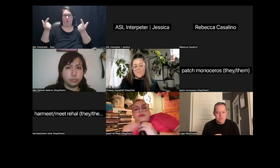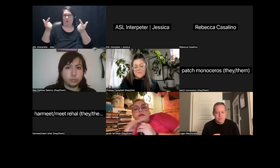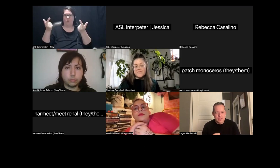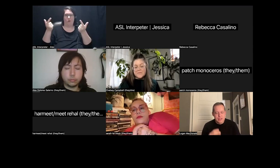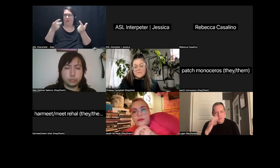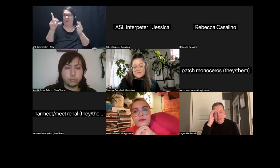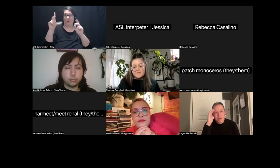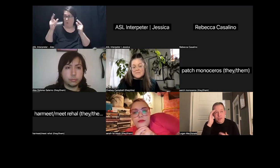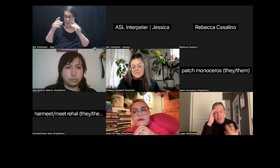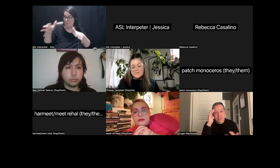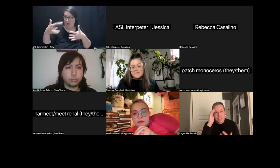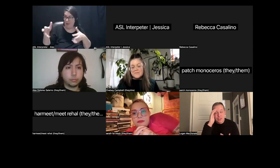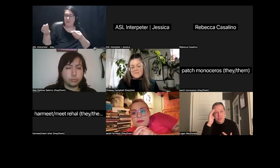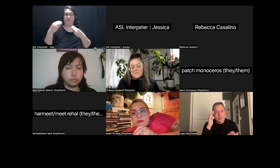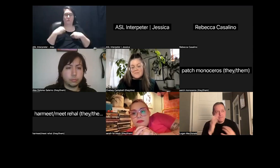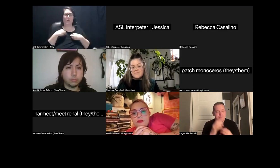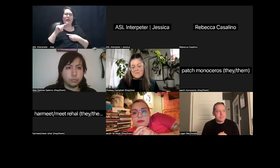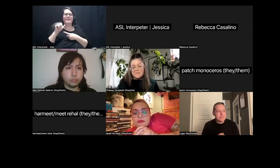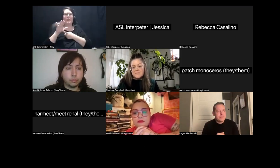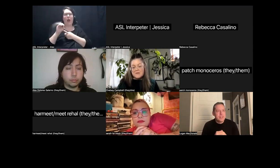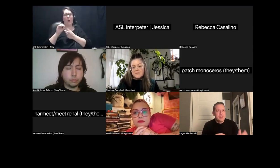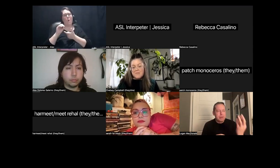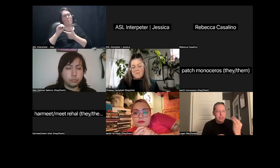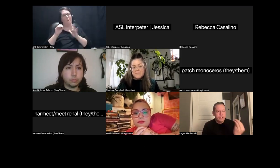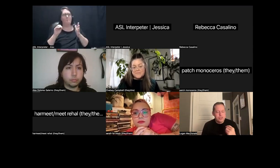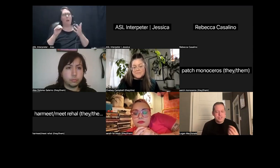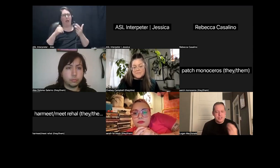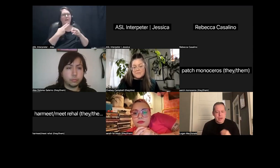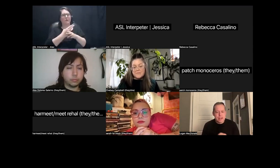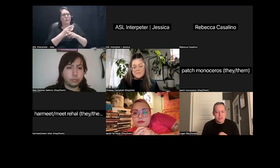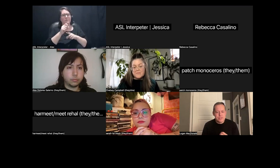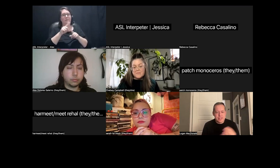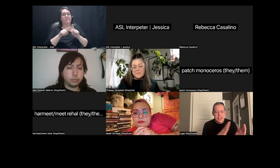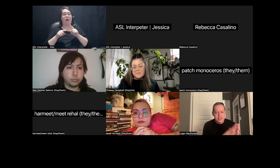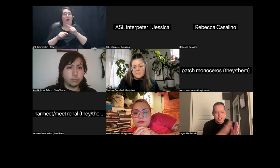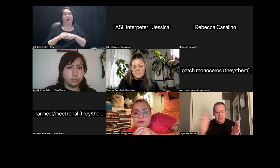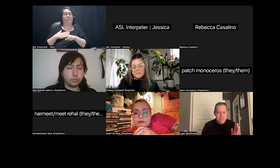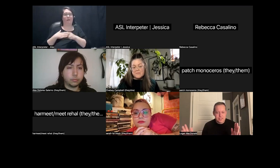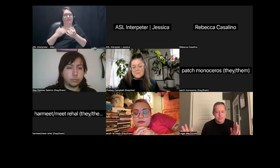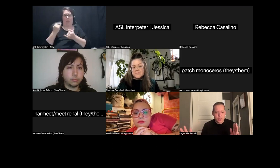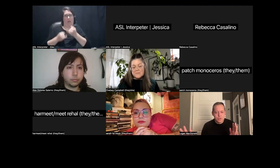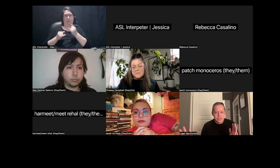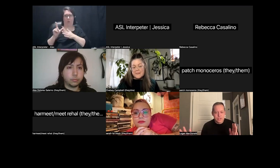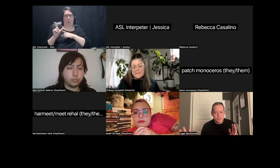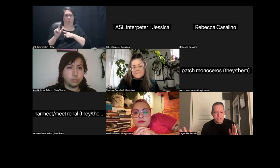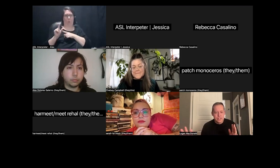I mean tobacco does have a use but. But you'll notice that the tobacco is at the end of its grow cycle.